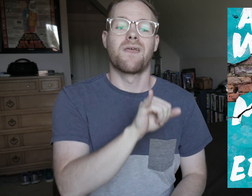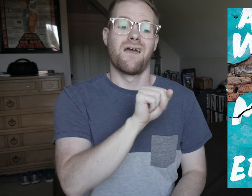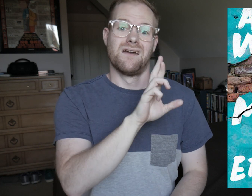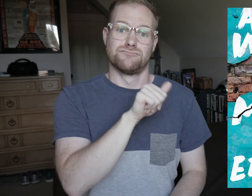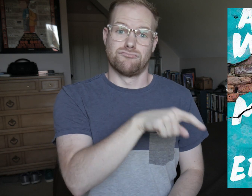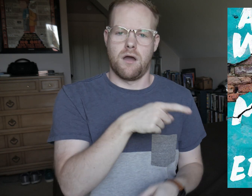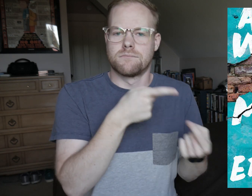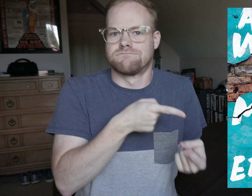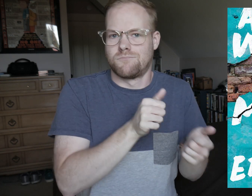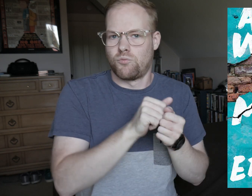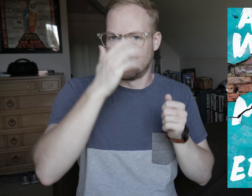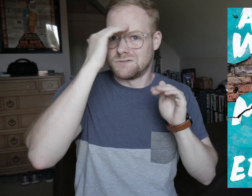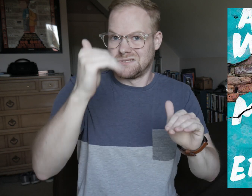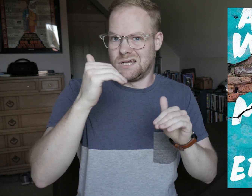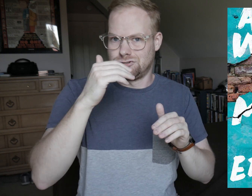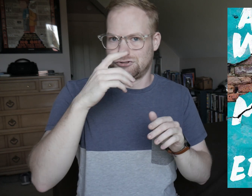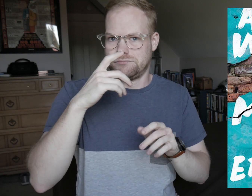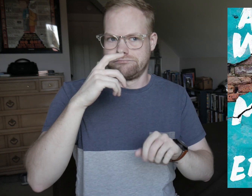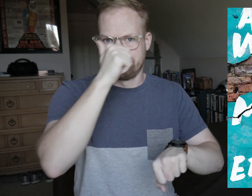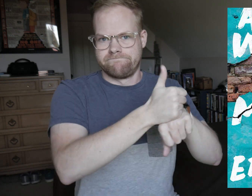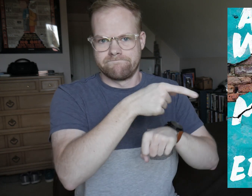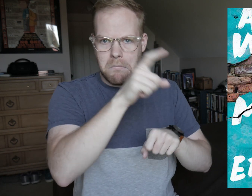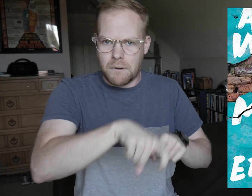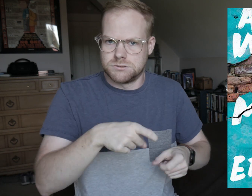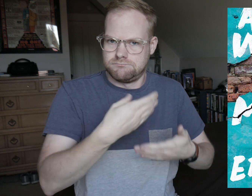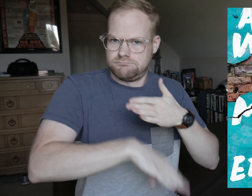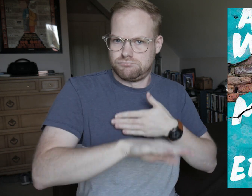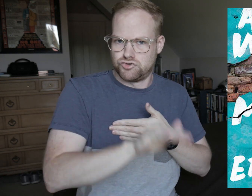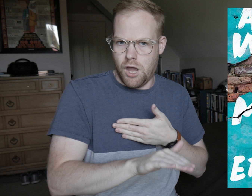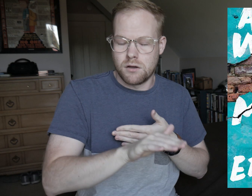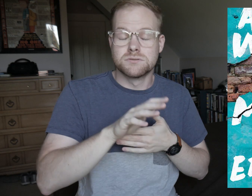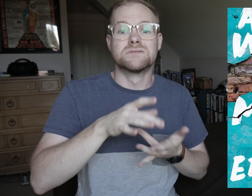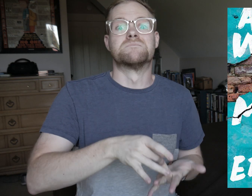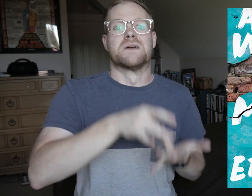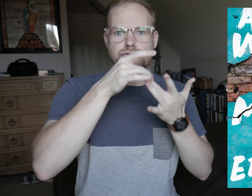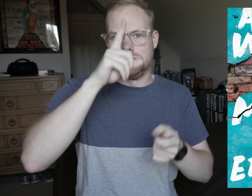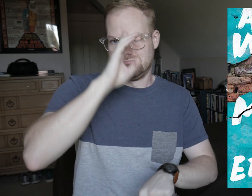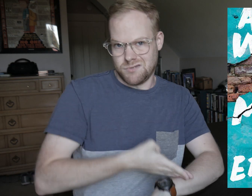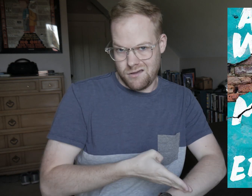Isra struggles with the expectations placed on her to bear a child, especially a son.